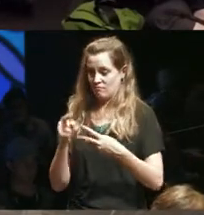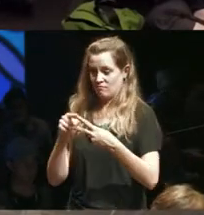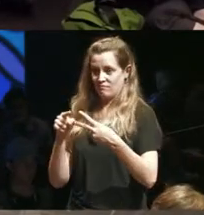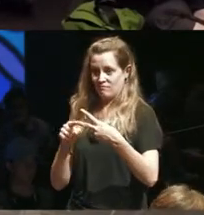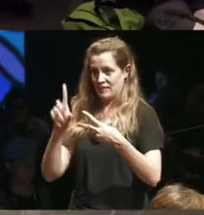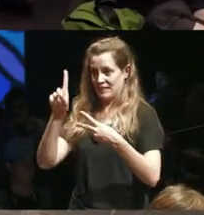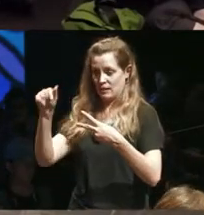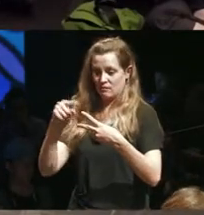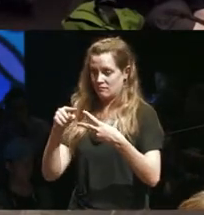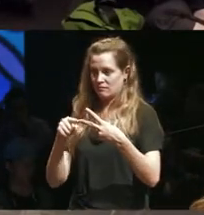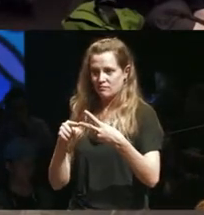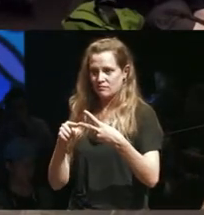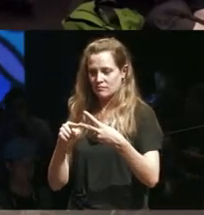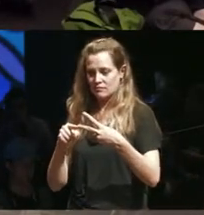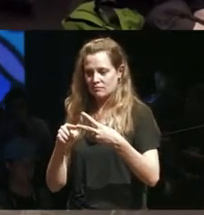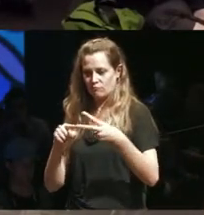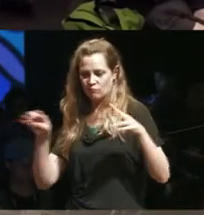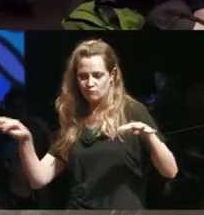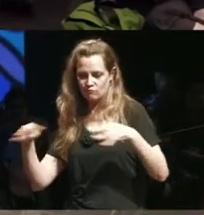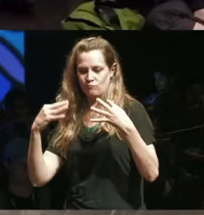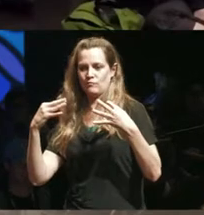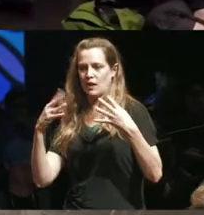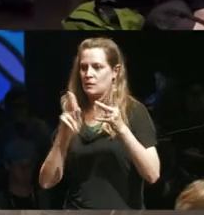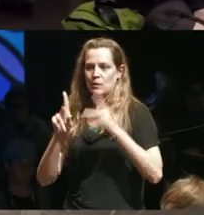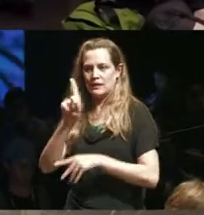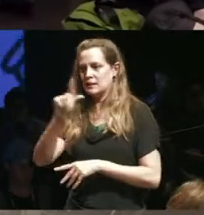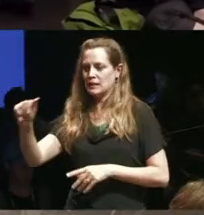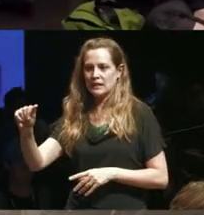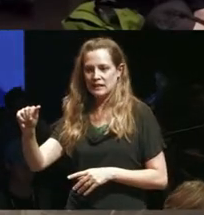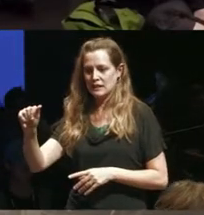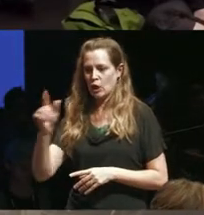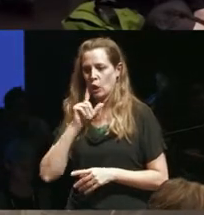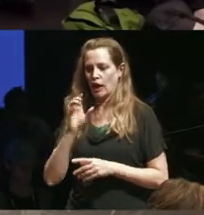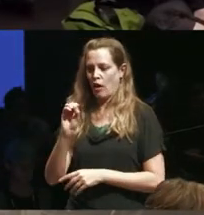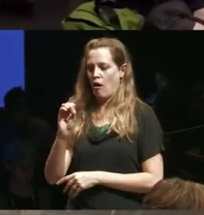are objectifying of us as people with disabilities and I think and in a way